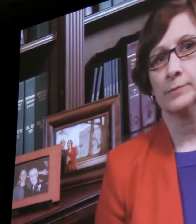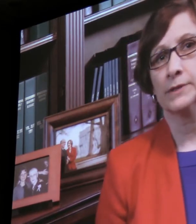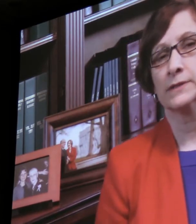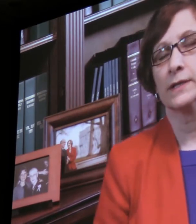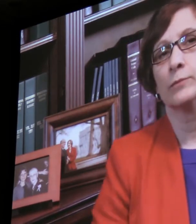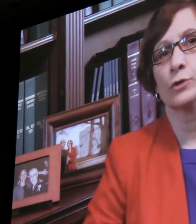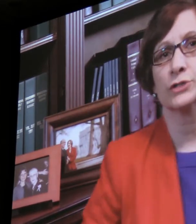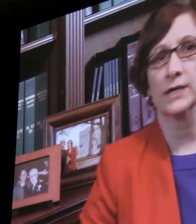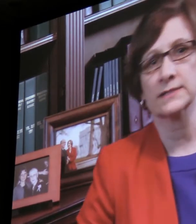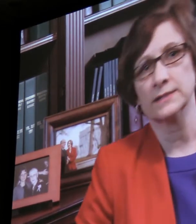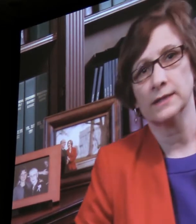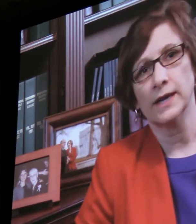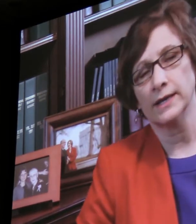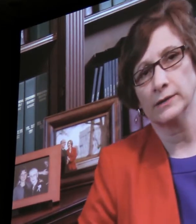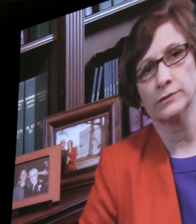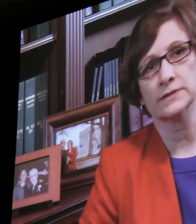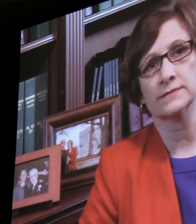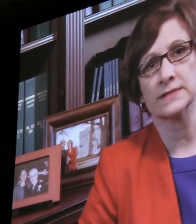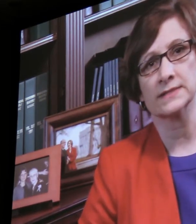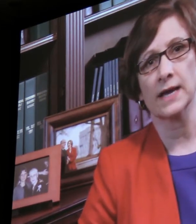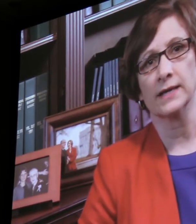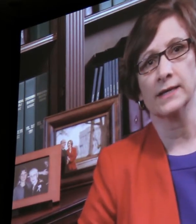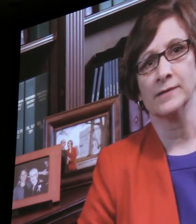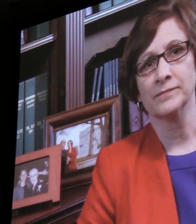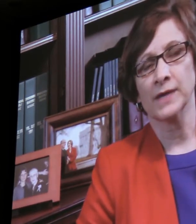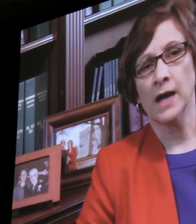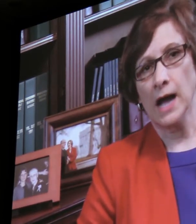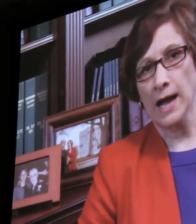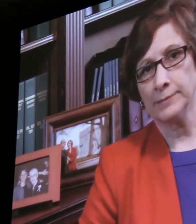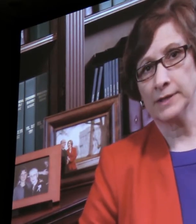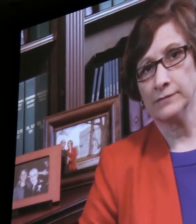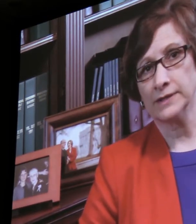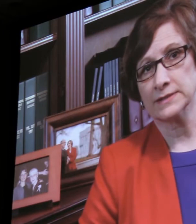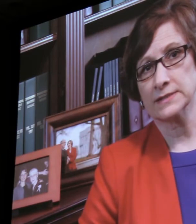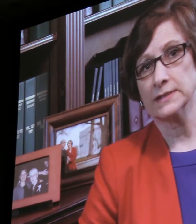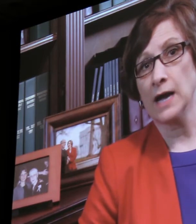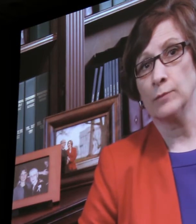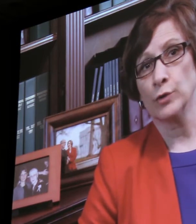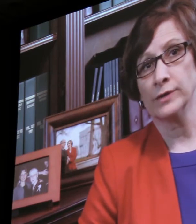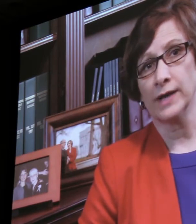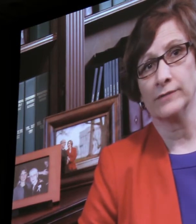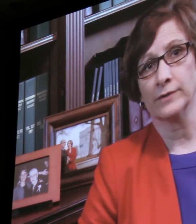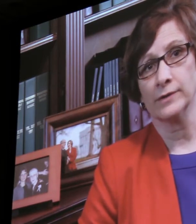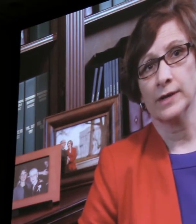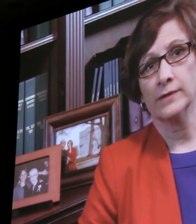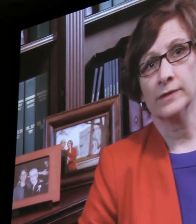in building a more just and inclusive society. I'm convinced, now more than ever,